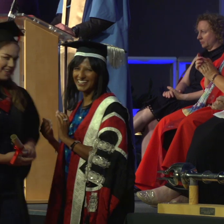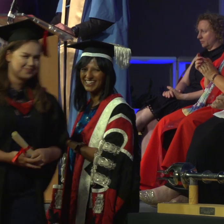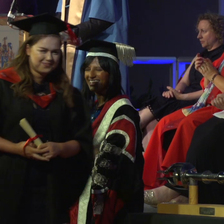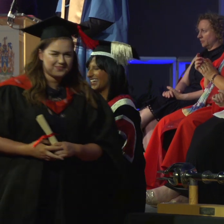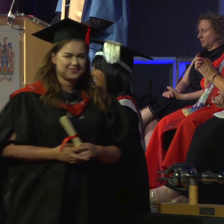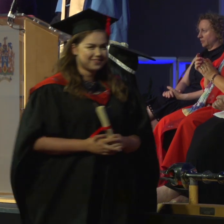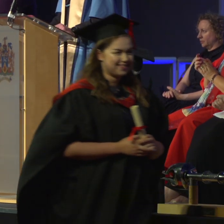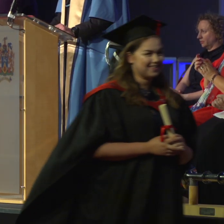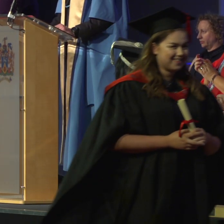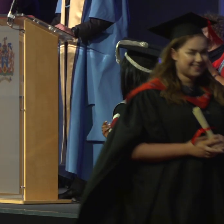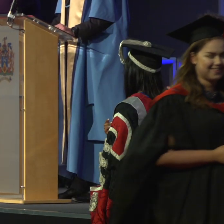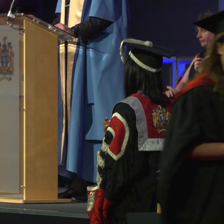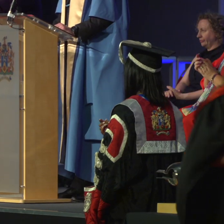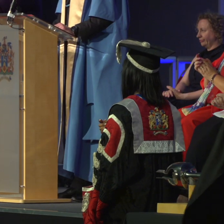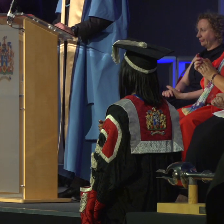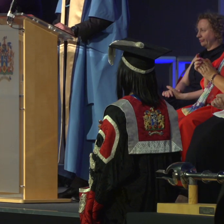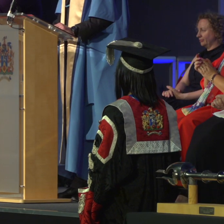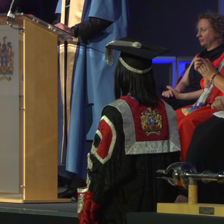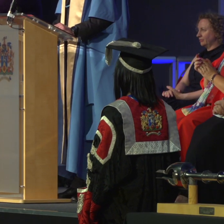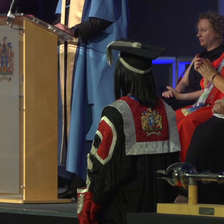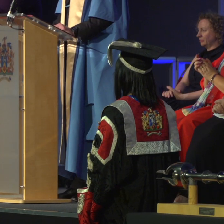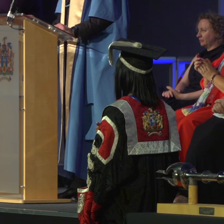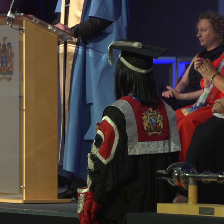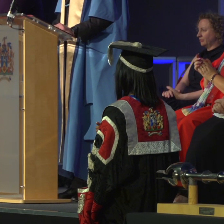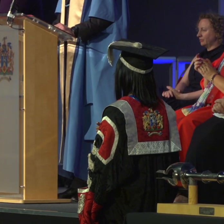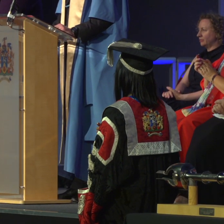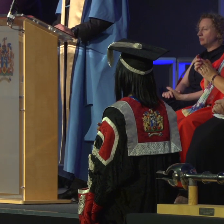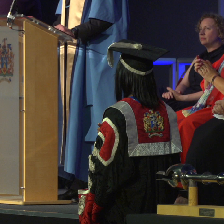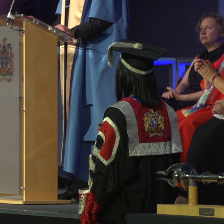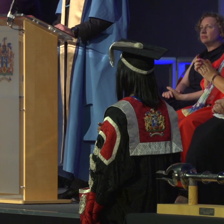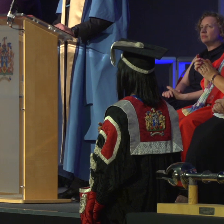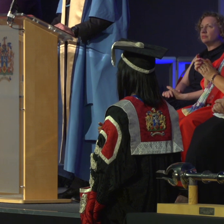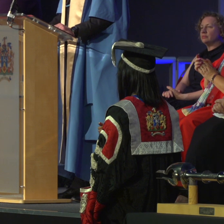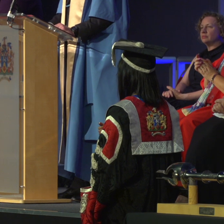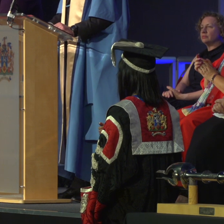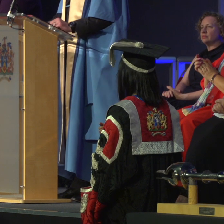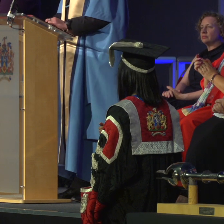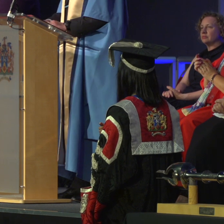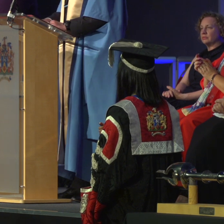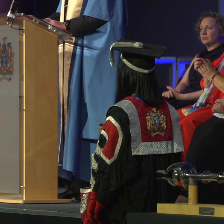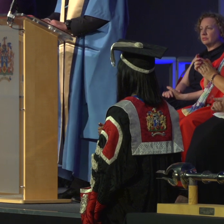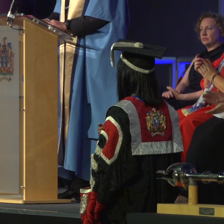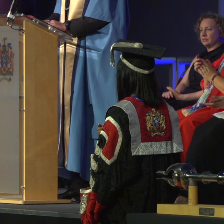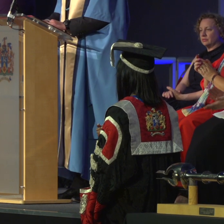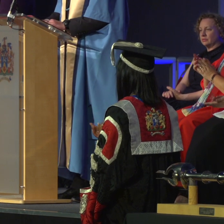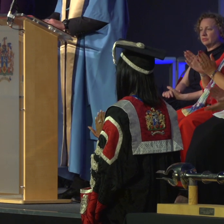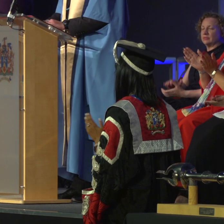With a University Prize